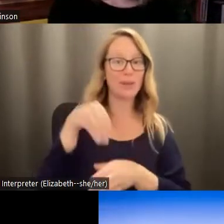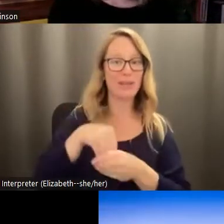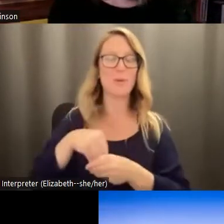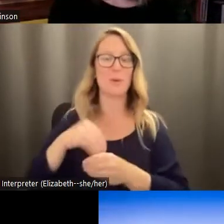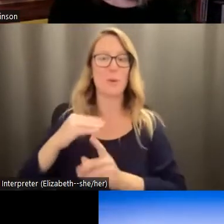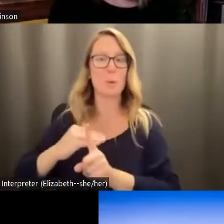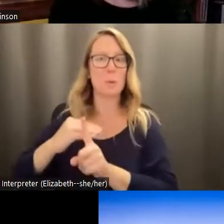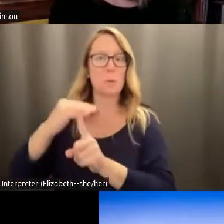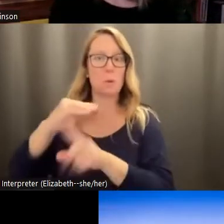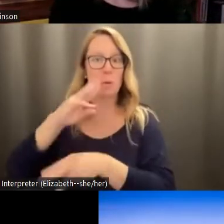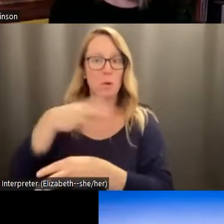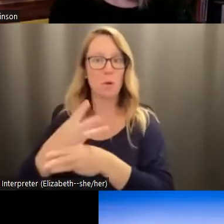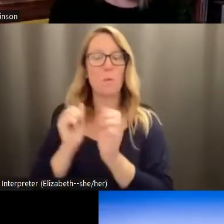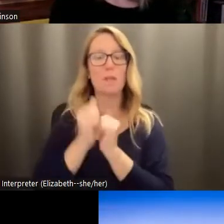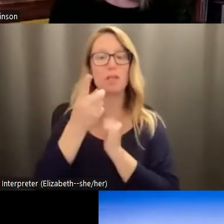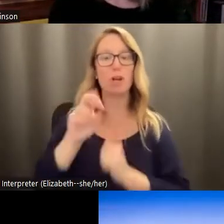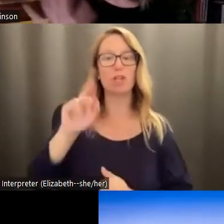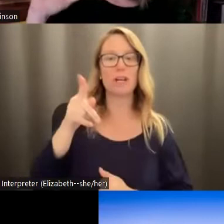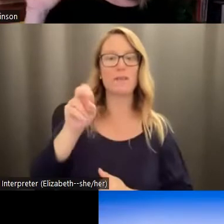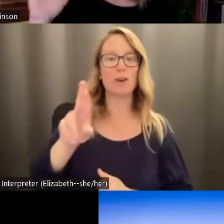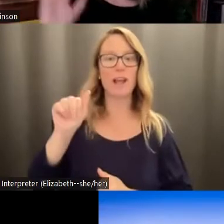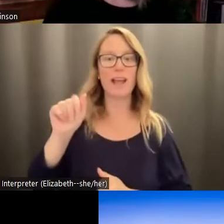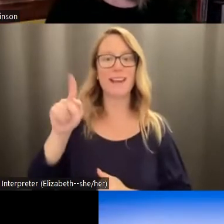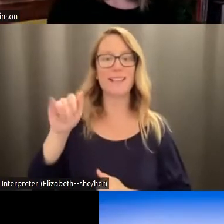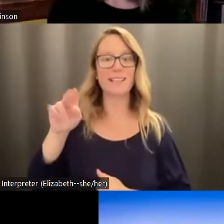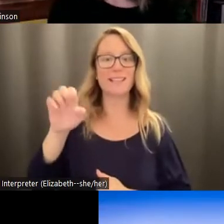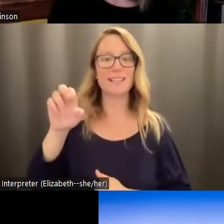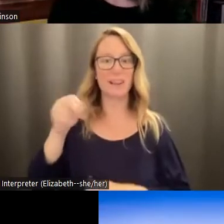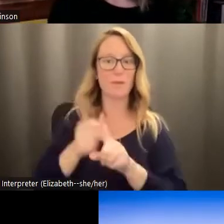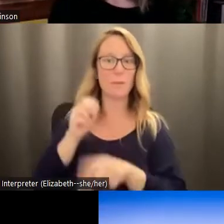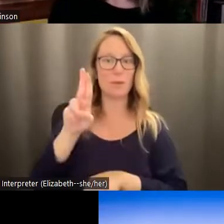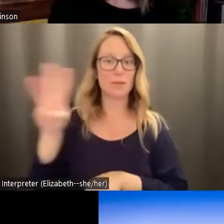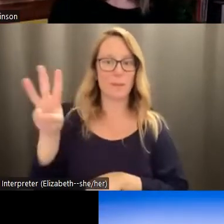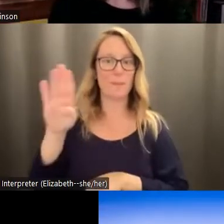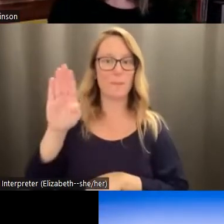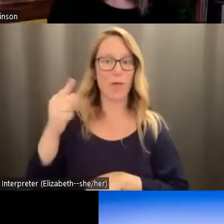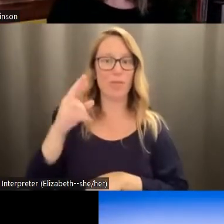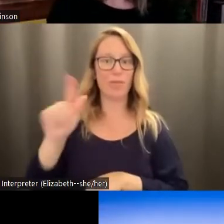Dr. Jennifer Atkinson of U DUB Bosco. We are so happy and proud